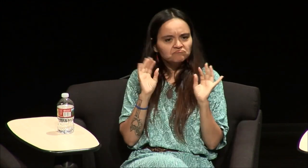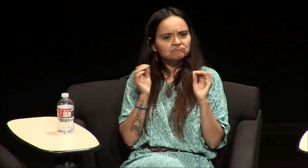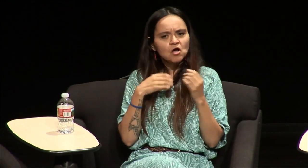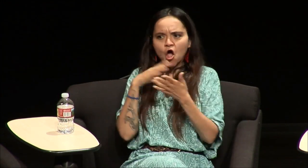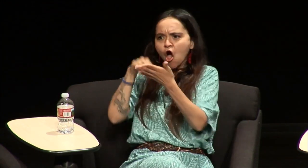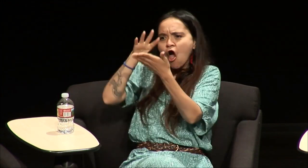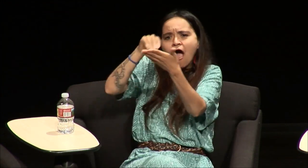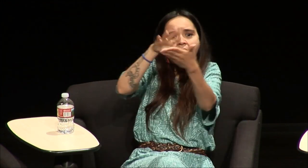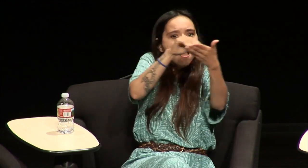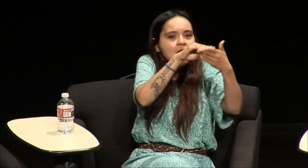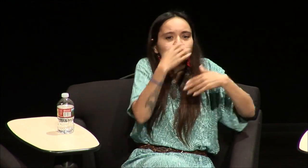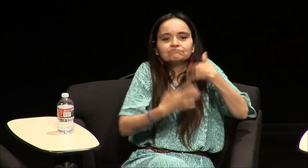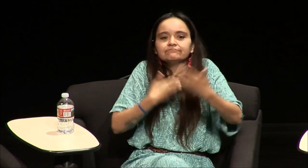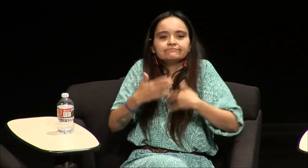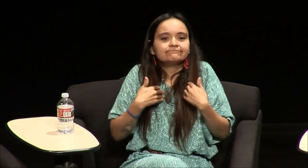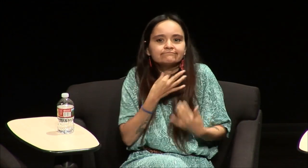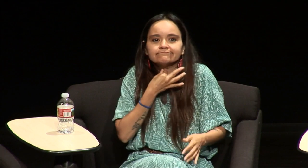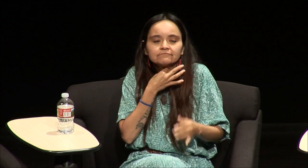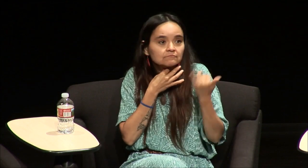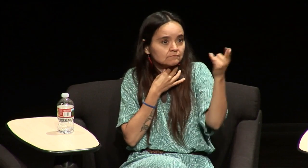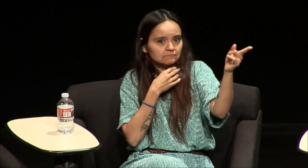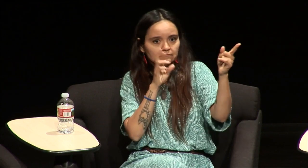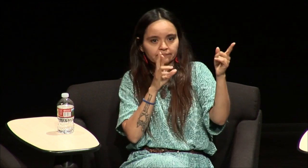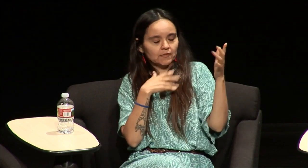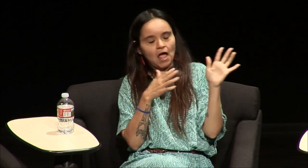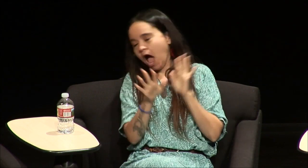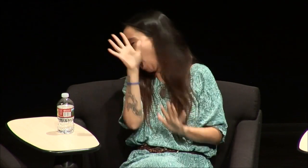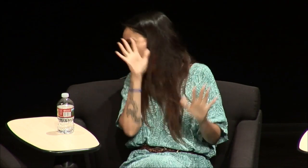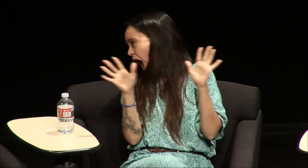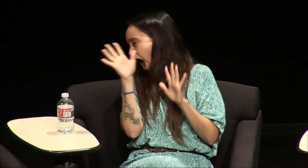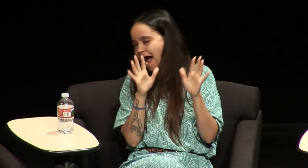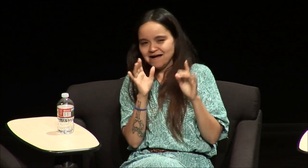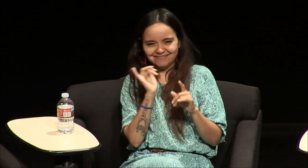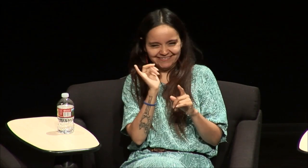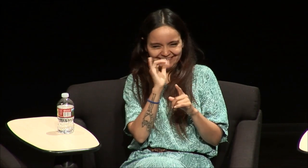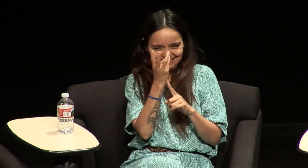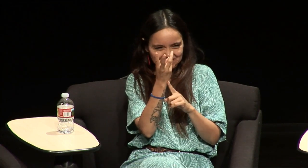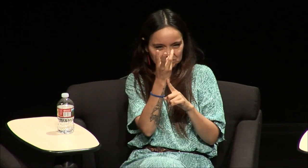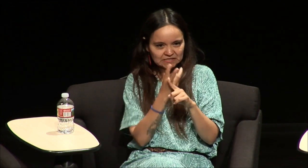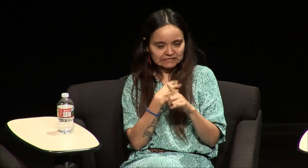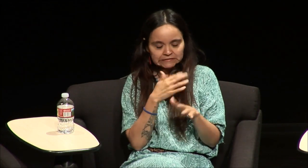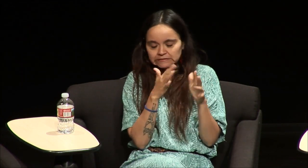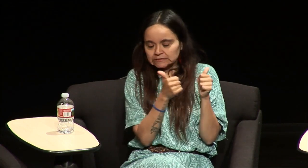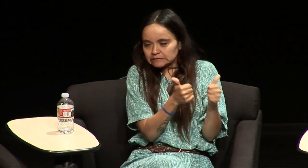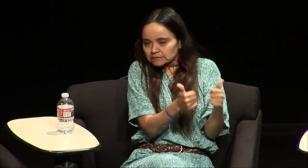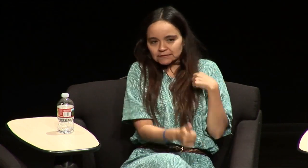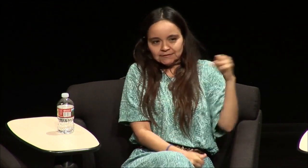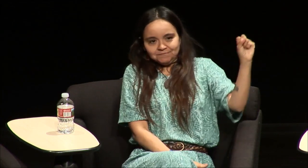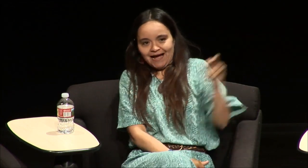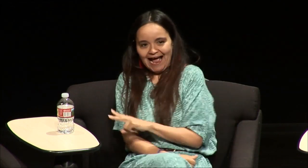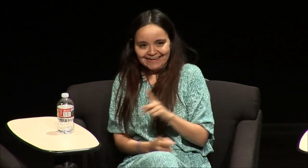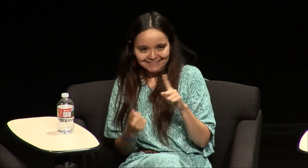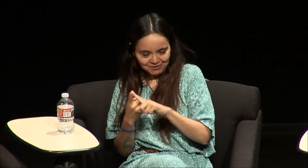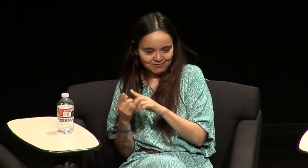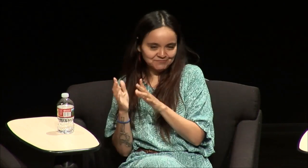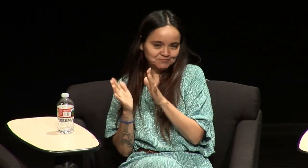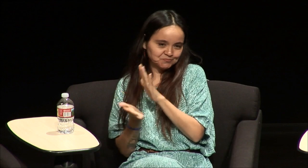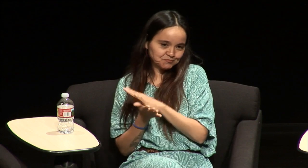know shame somebody for their beliefs but you know I learned on my own but when I went to Riverside holy cow six months and I was like forget about it I